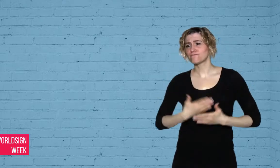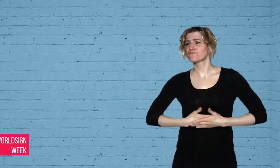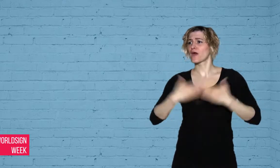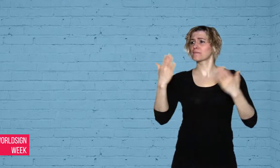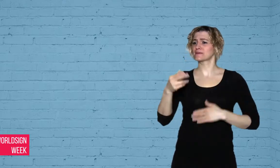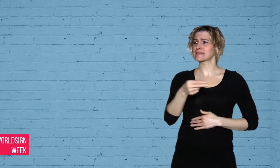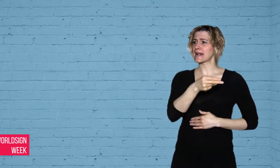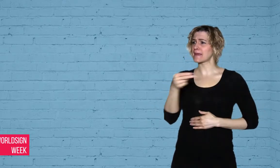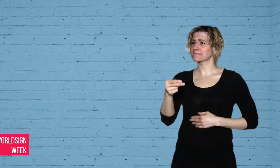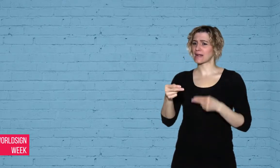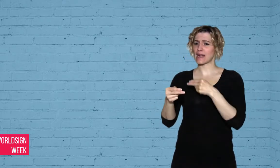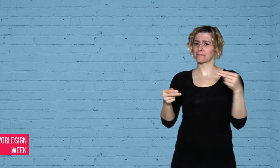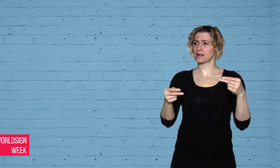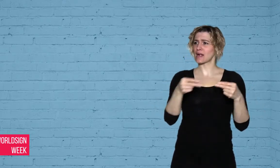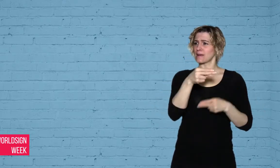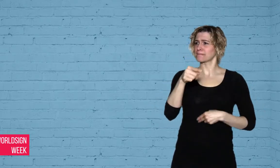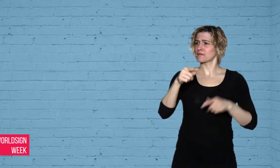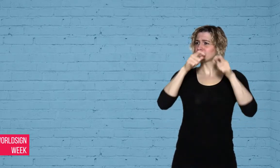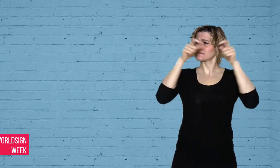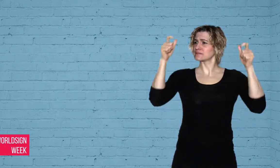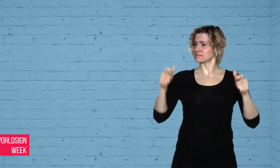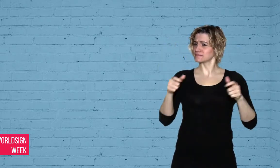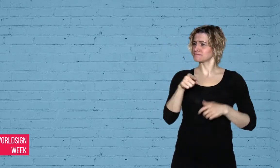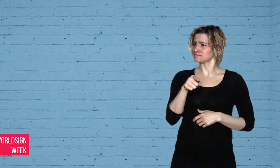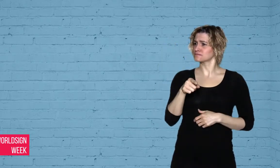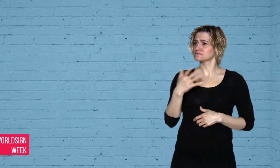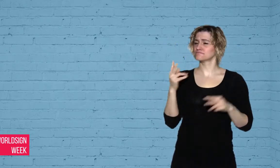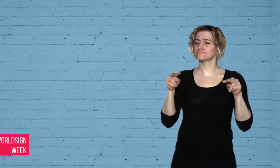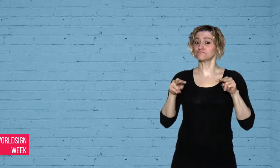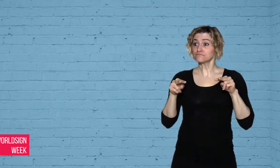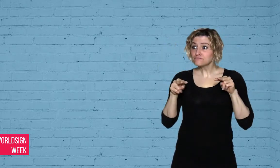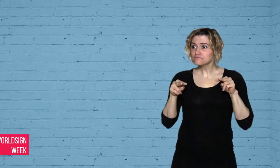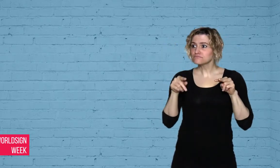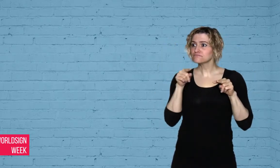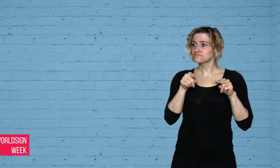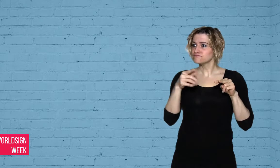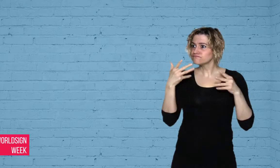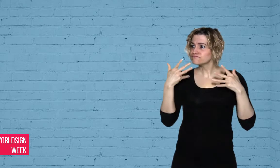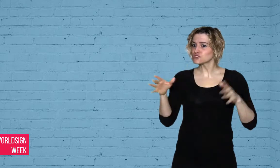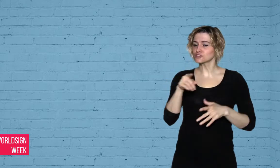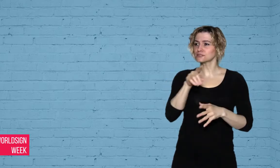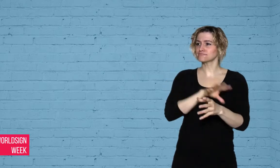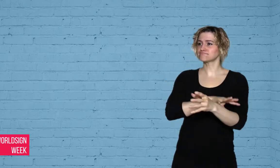have been implicated in illegal